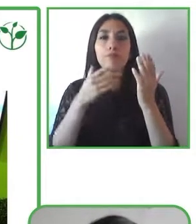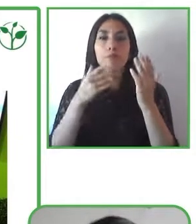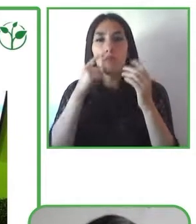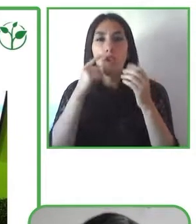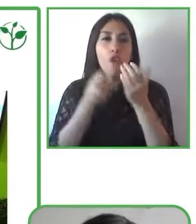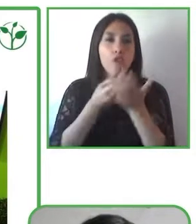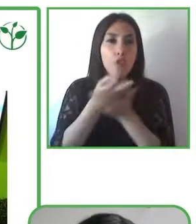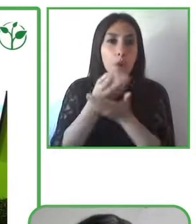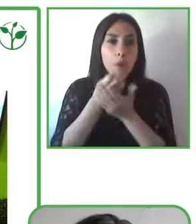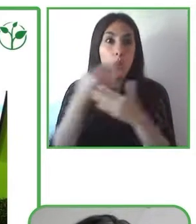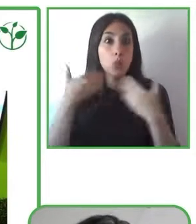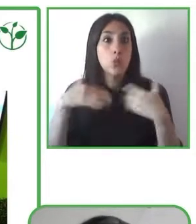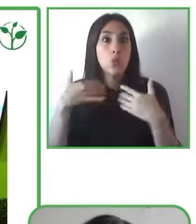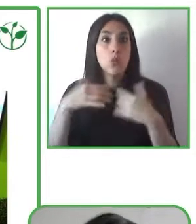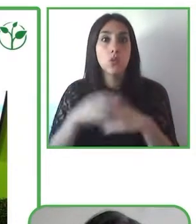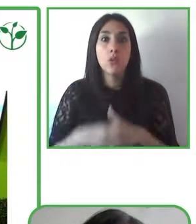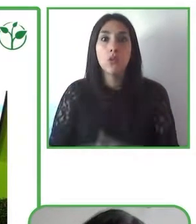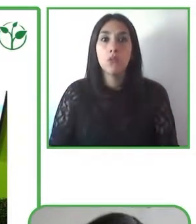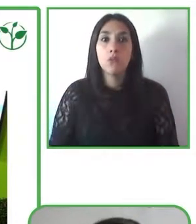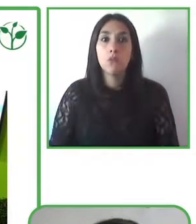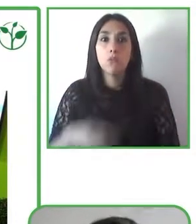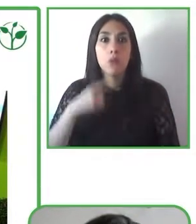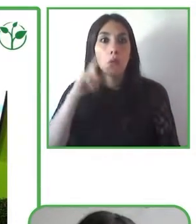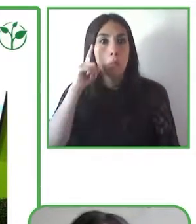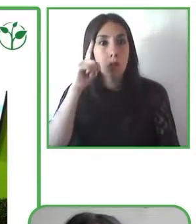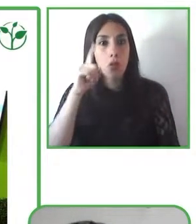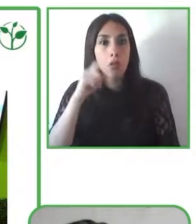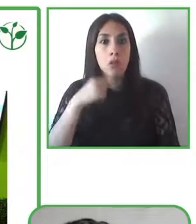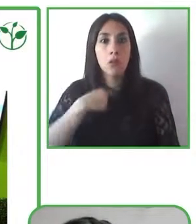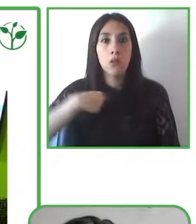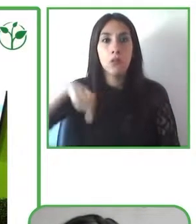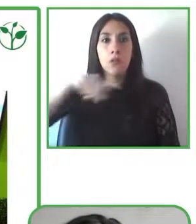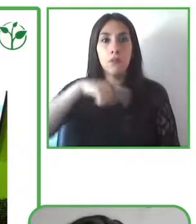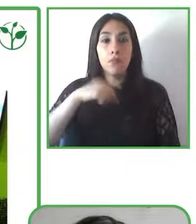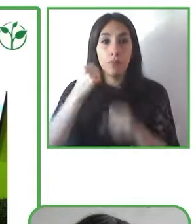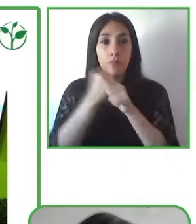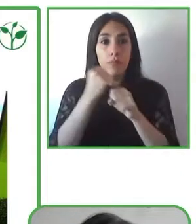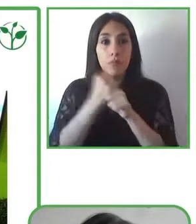literature in a format that was accessible to them, and it was a criminal situation and so we